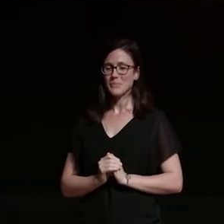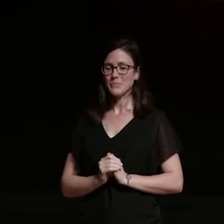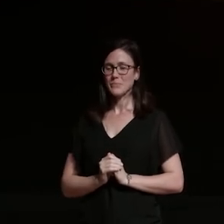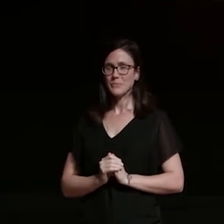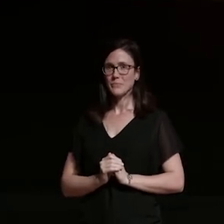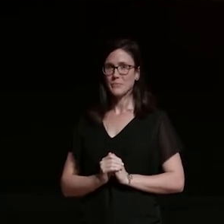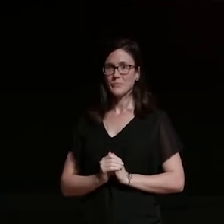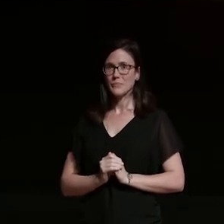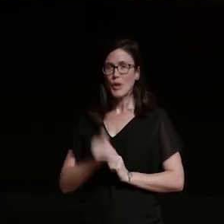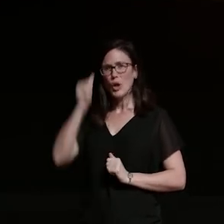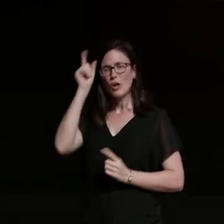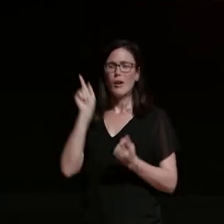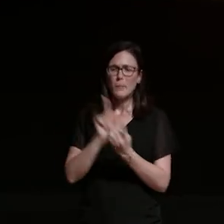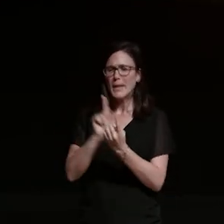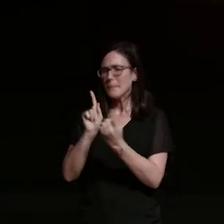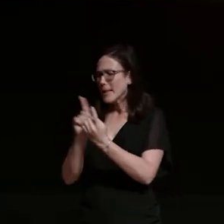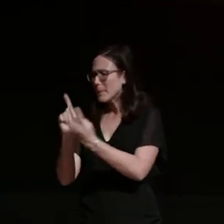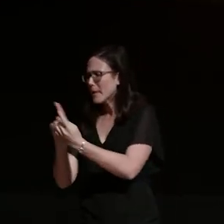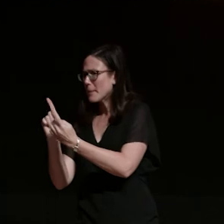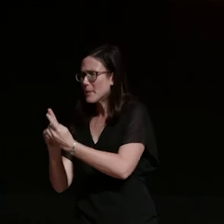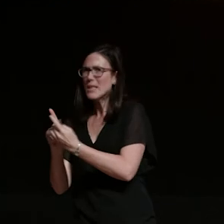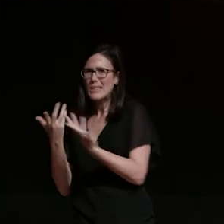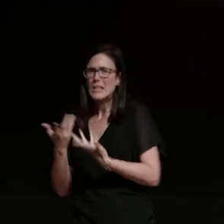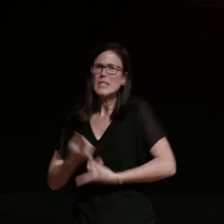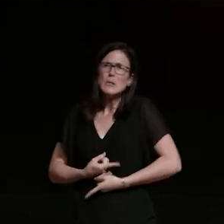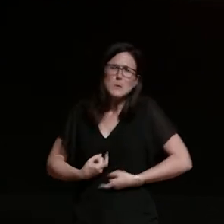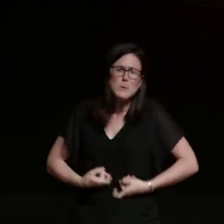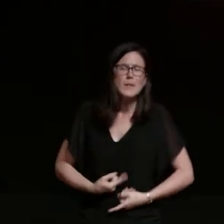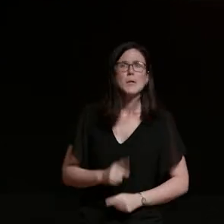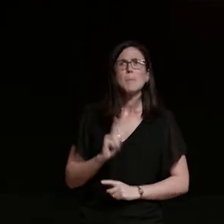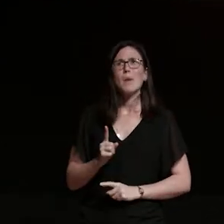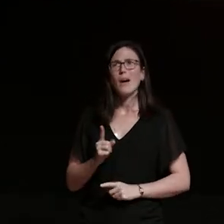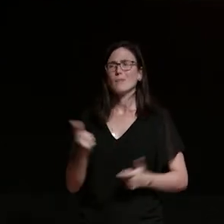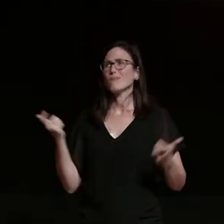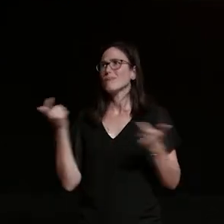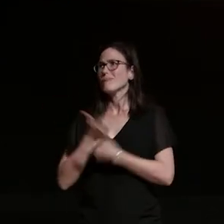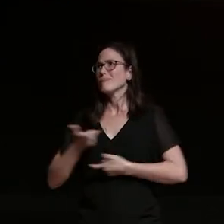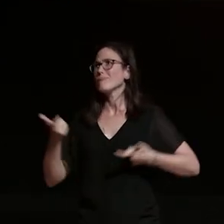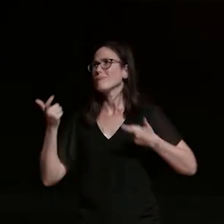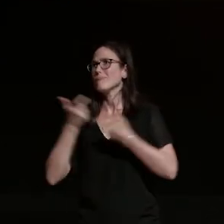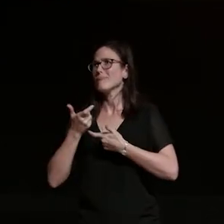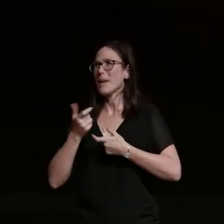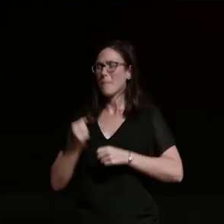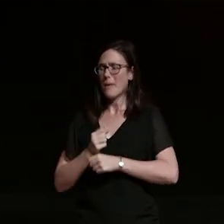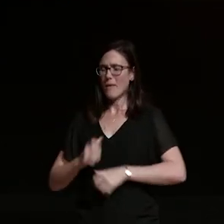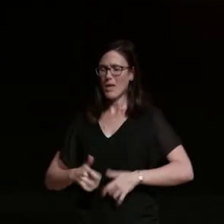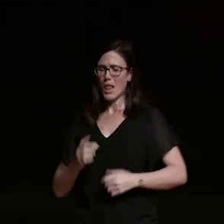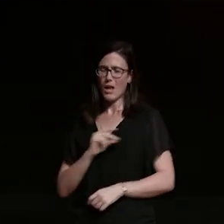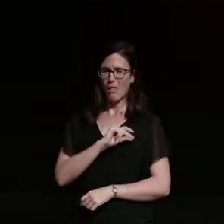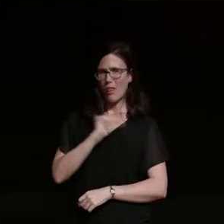although most of the time uh is frustrating it's also sometimes really hilarious and it brings out my sassy side and i feel like that's the side you're gonna meet tonight